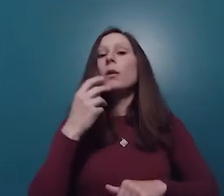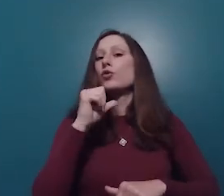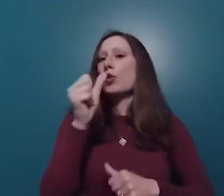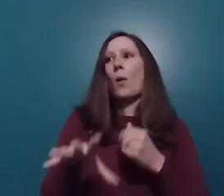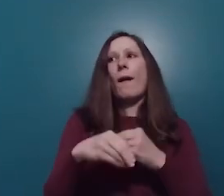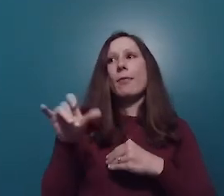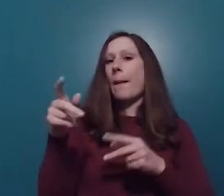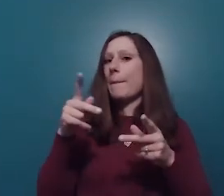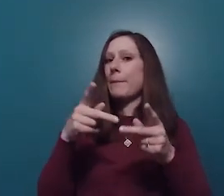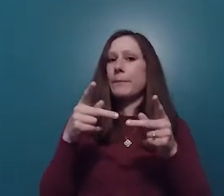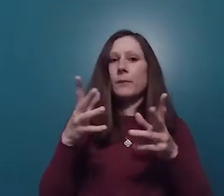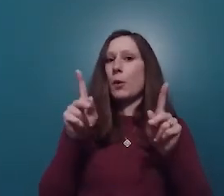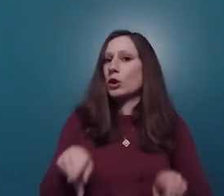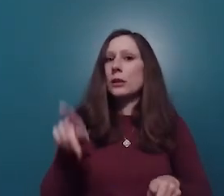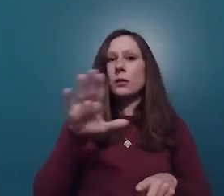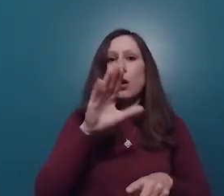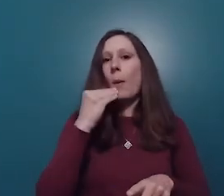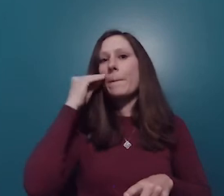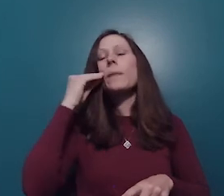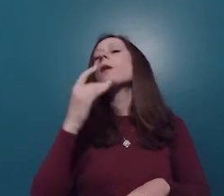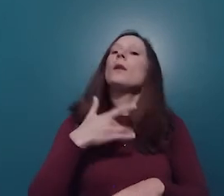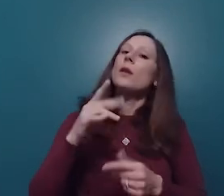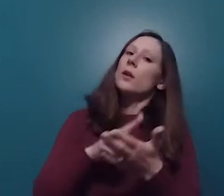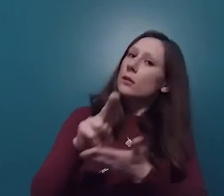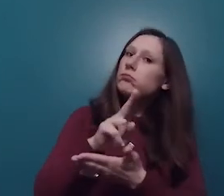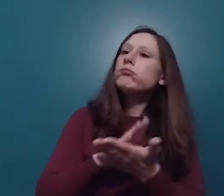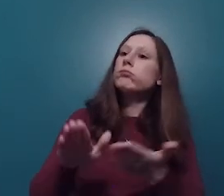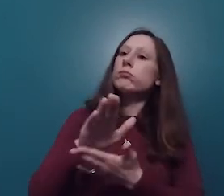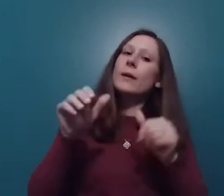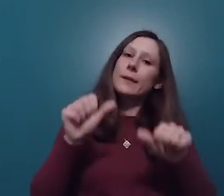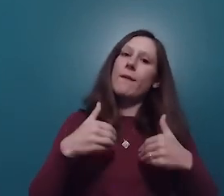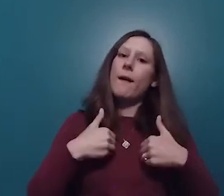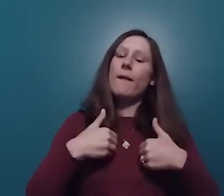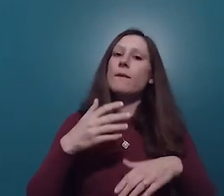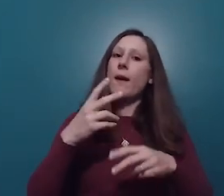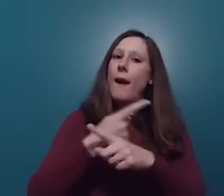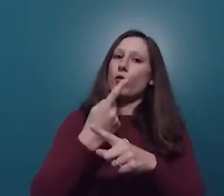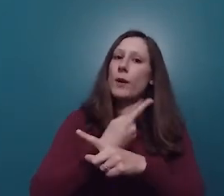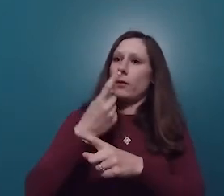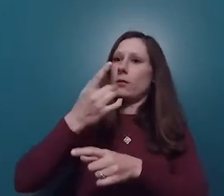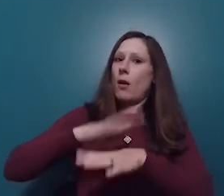that person in your household. The Census Bureau works with the colleges and universities to get an accurate on-campus